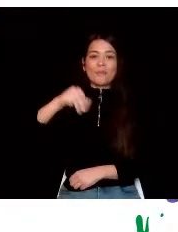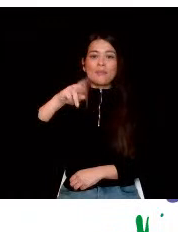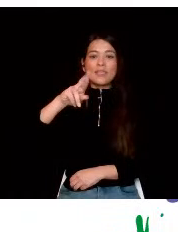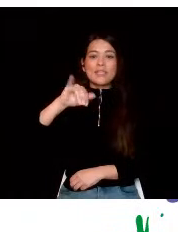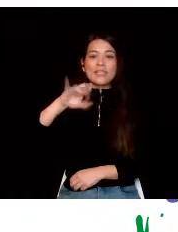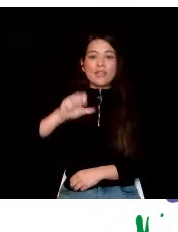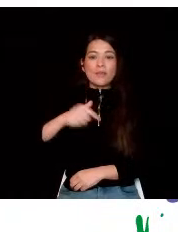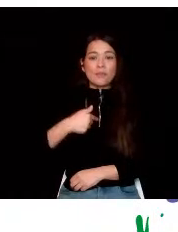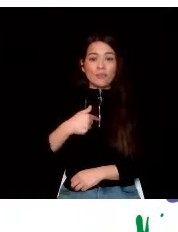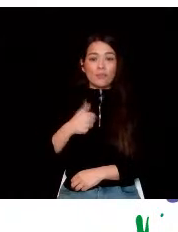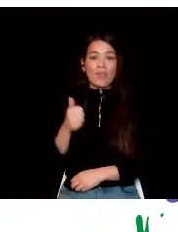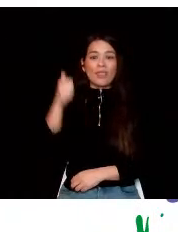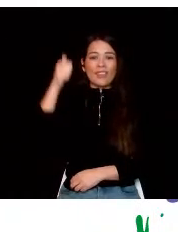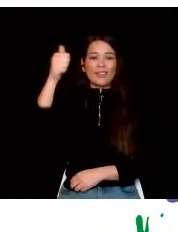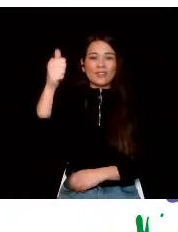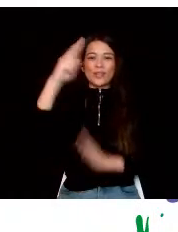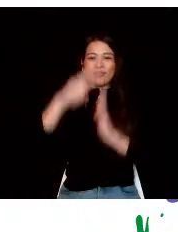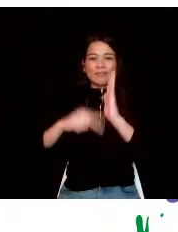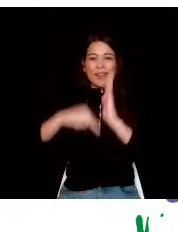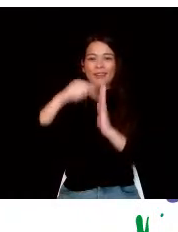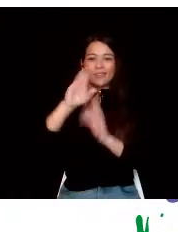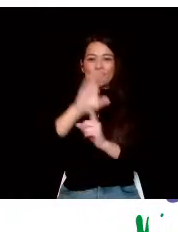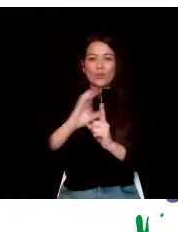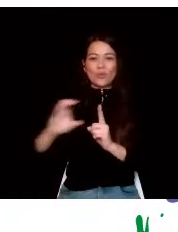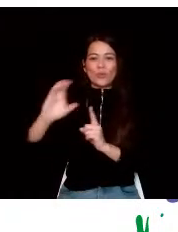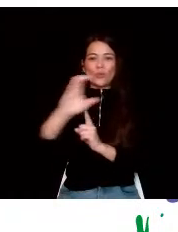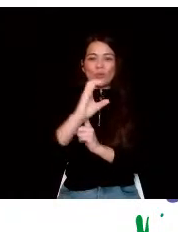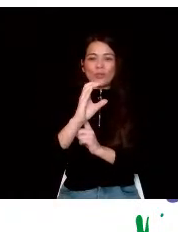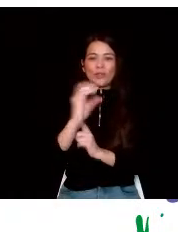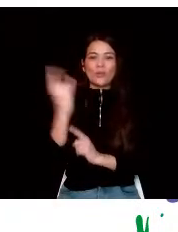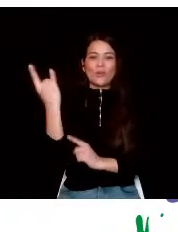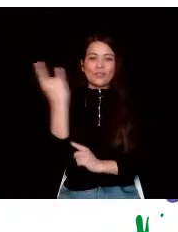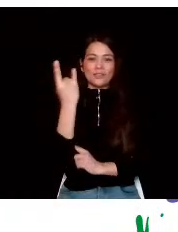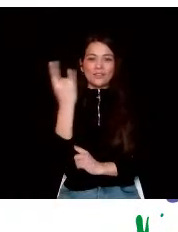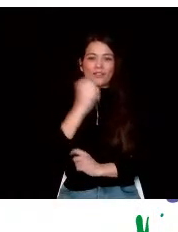and I am the director of arts and culture at Catholic University